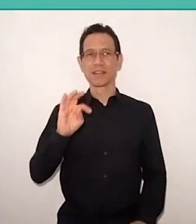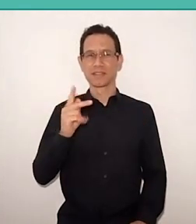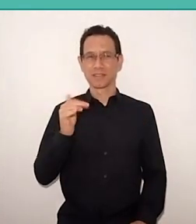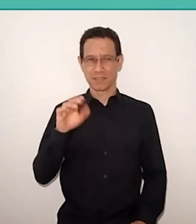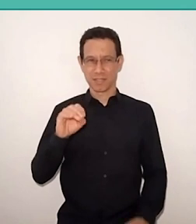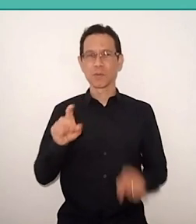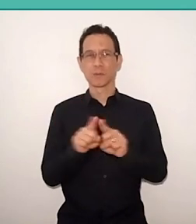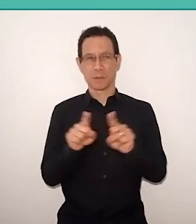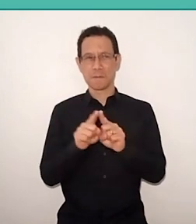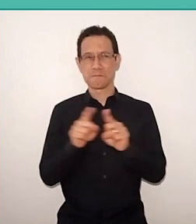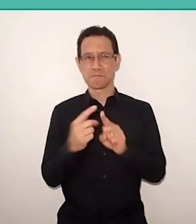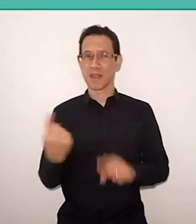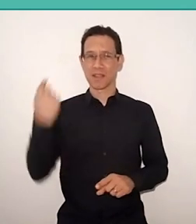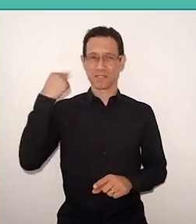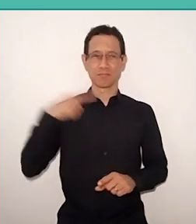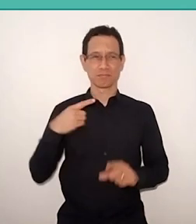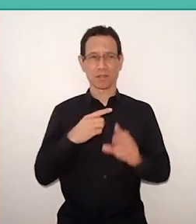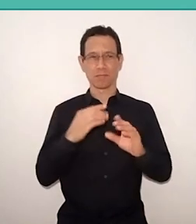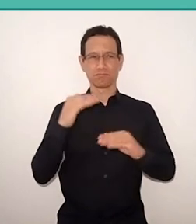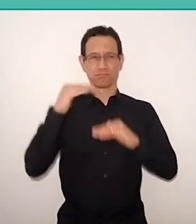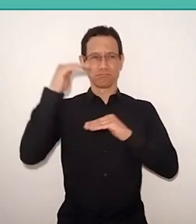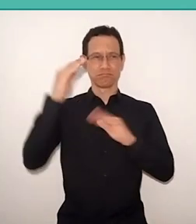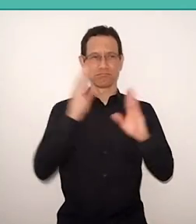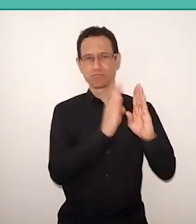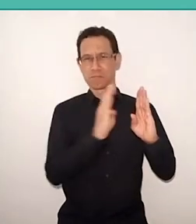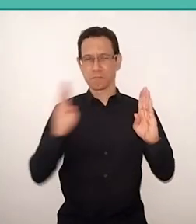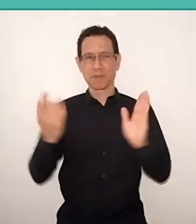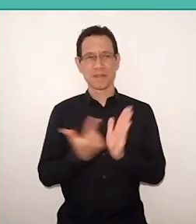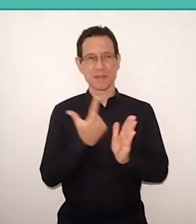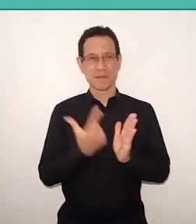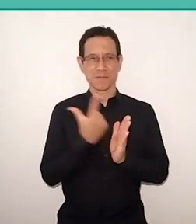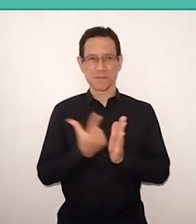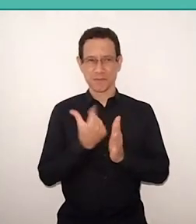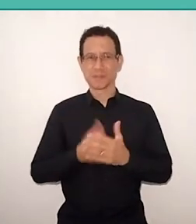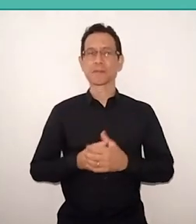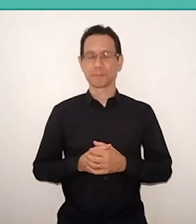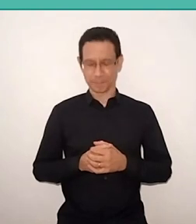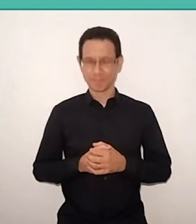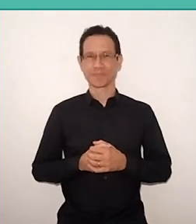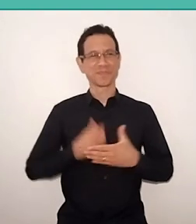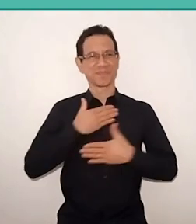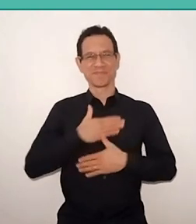behind me, has a bookcase. I just wanted to say it's a huge pleasure for us to be here,